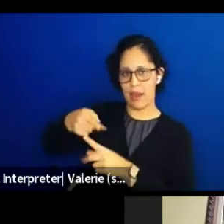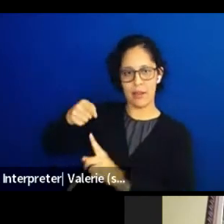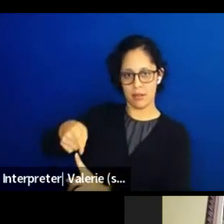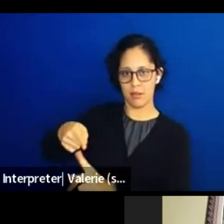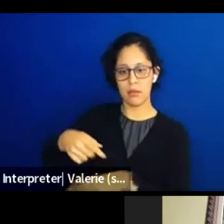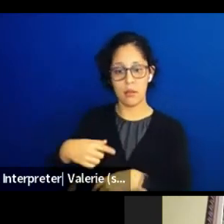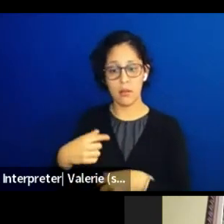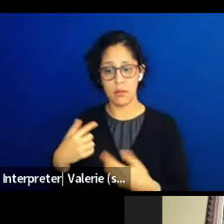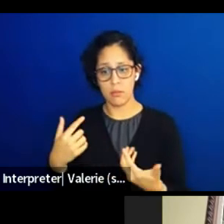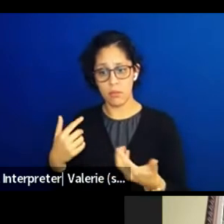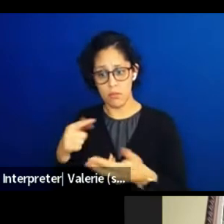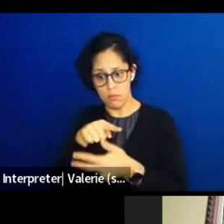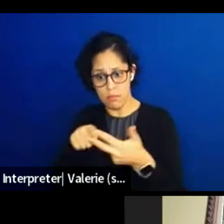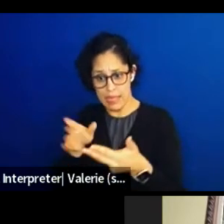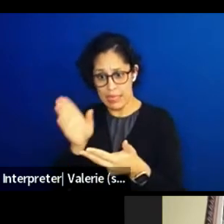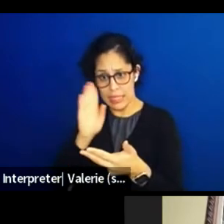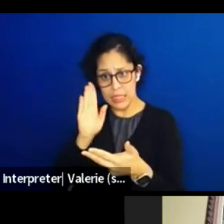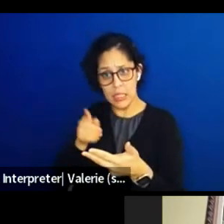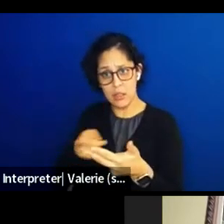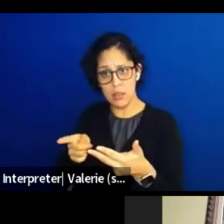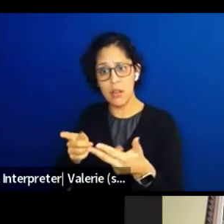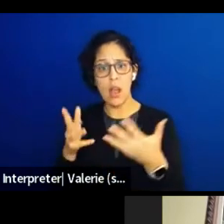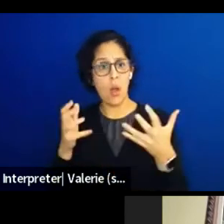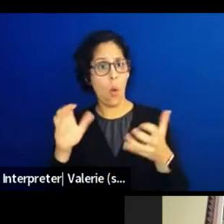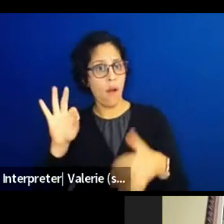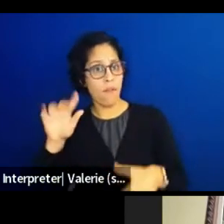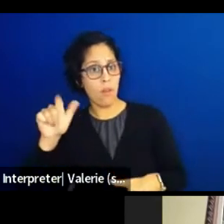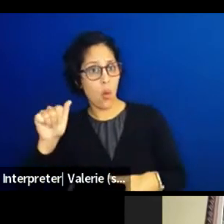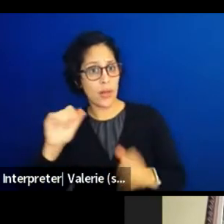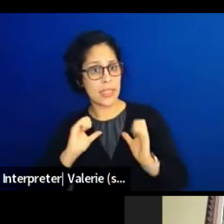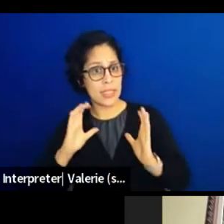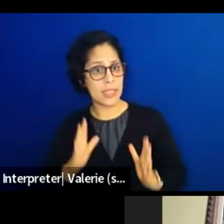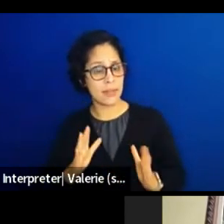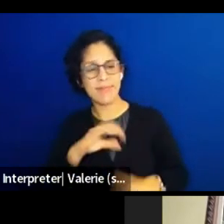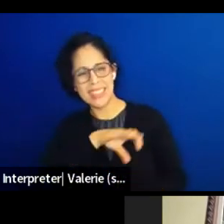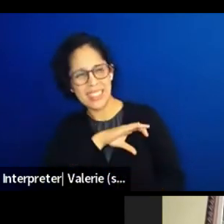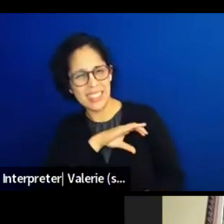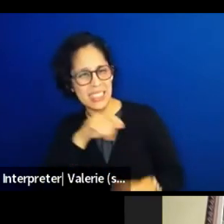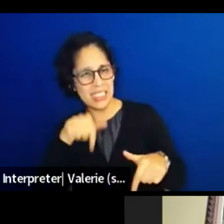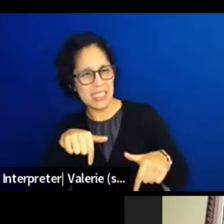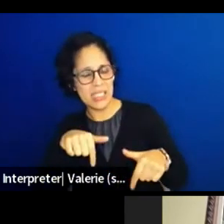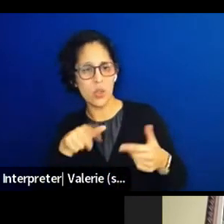to enjoy what's out here, because those are voters. Those people are gonna change the laws